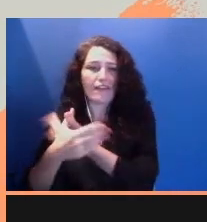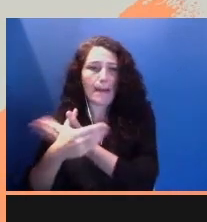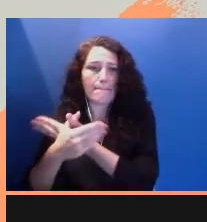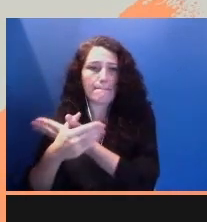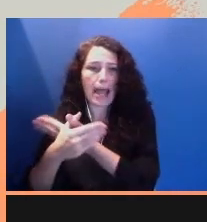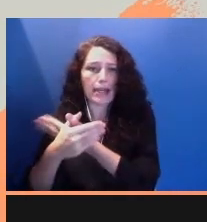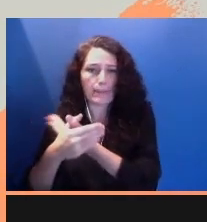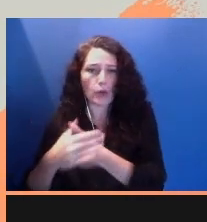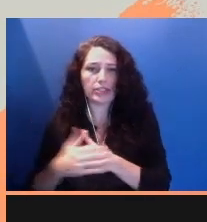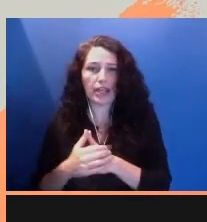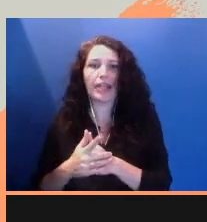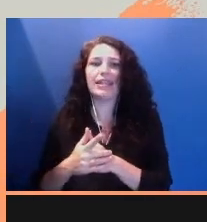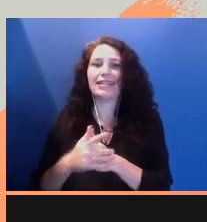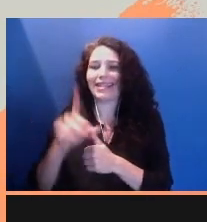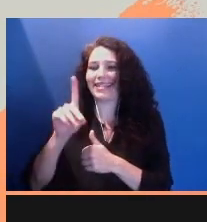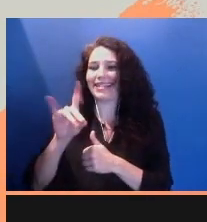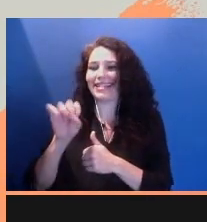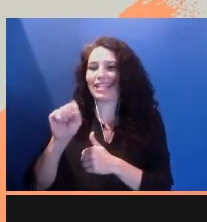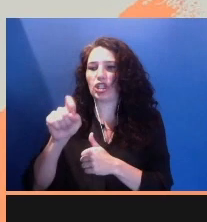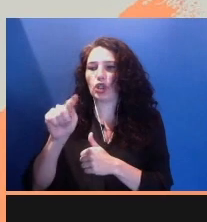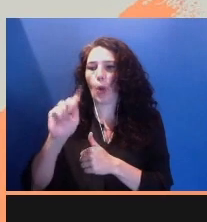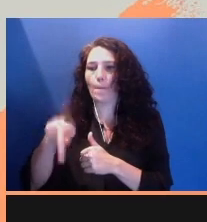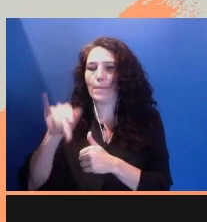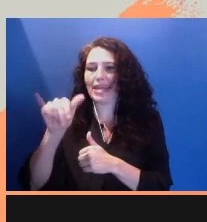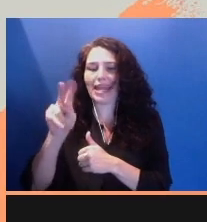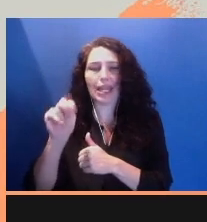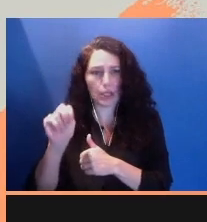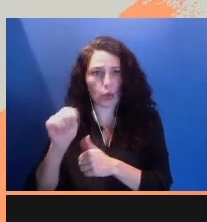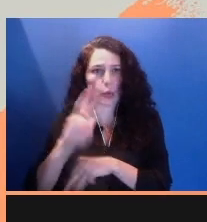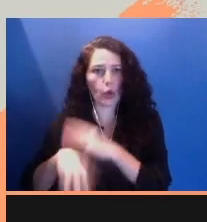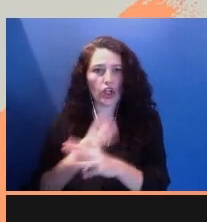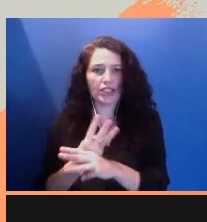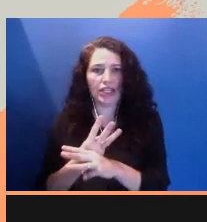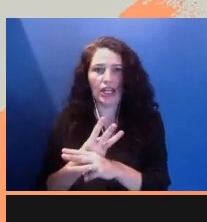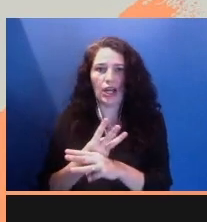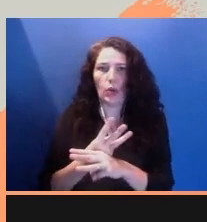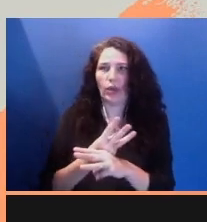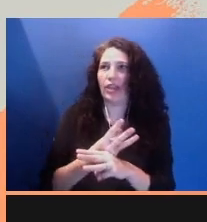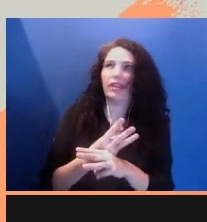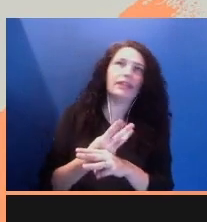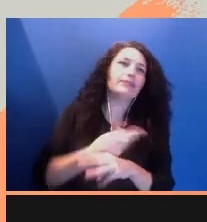with climate change at our doorstep and ICE hunting immigrants and refugees.